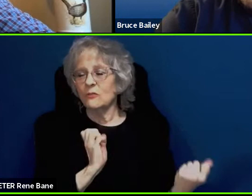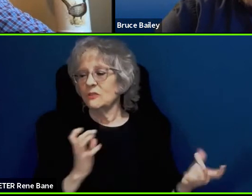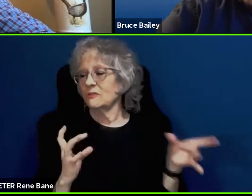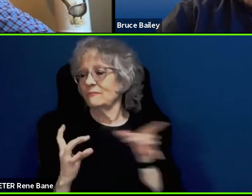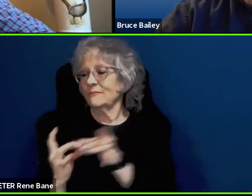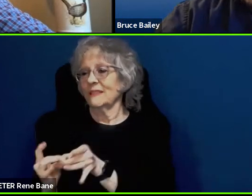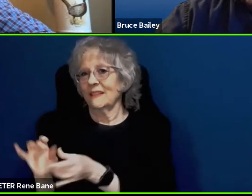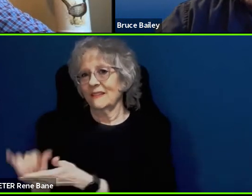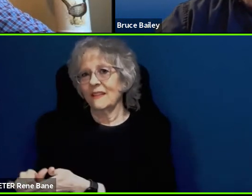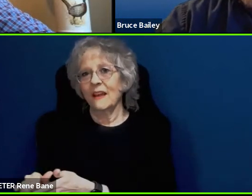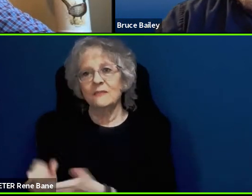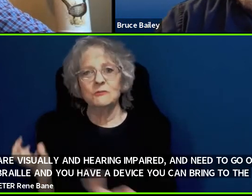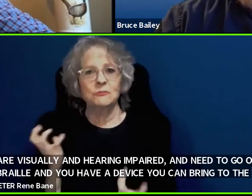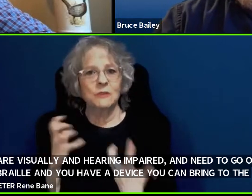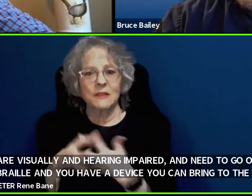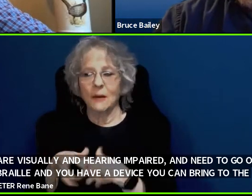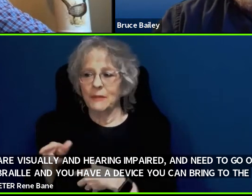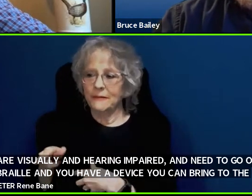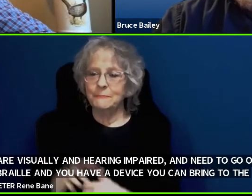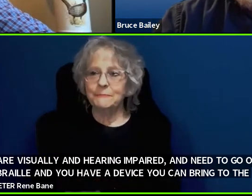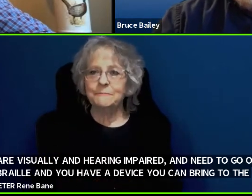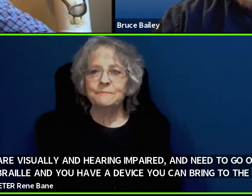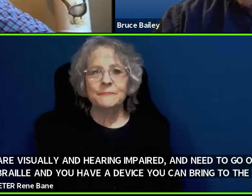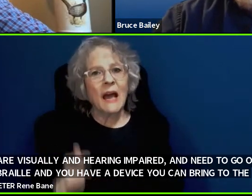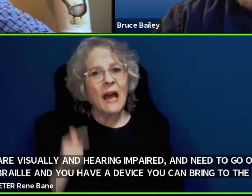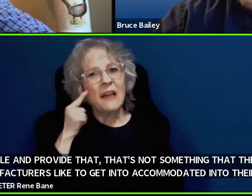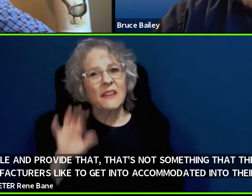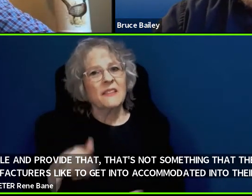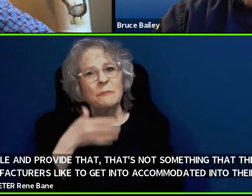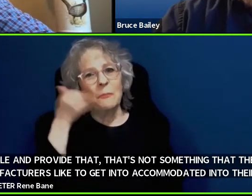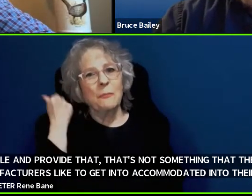I think that is the best solution. >> Bruce Bailey: Sorry, I think I would like to